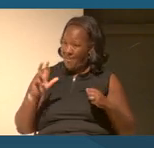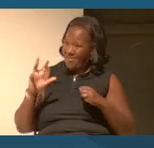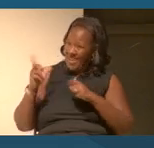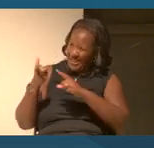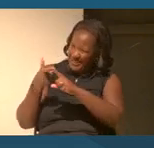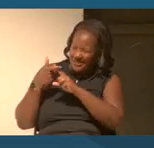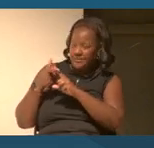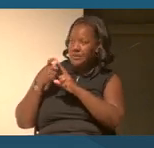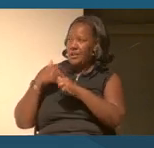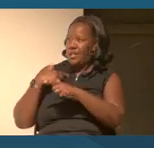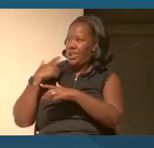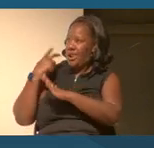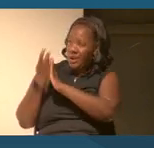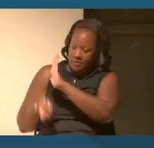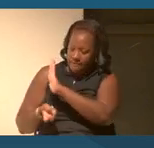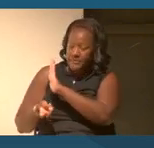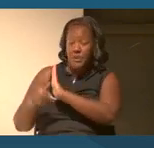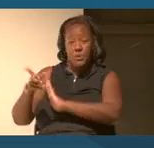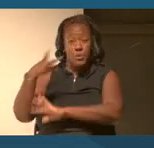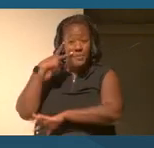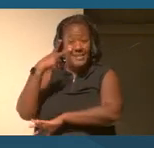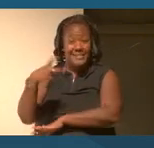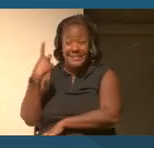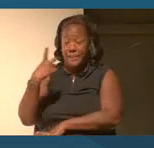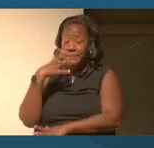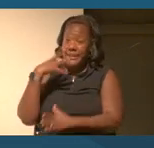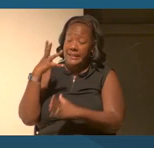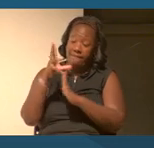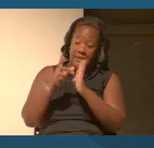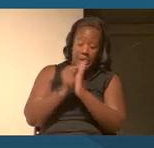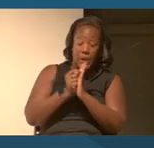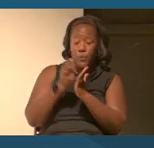in these videos and these resources that are an entering point for you that are maybe the